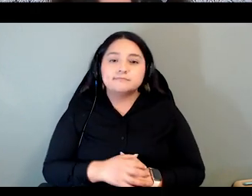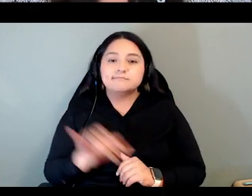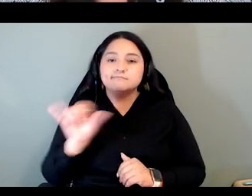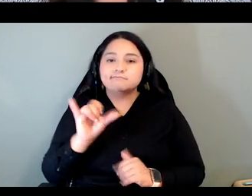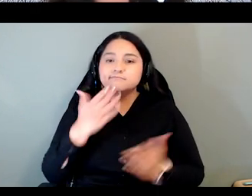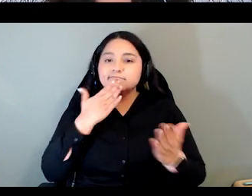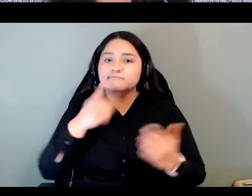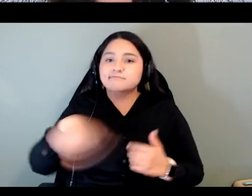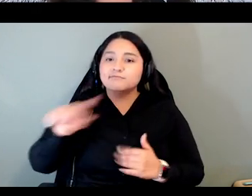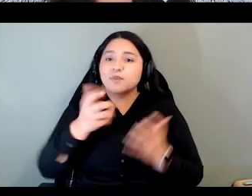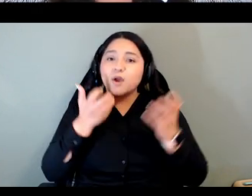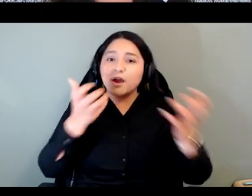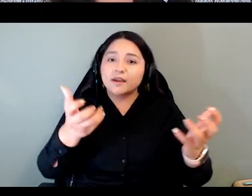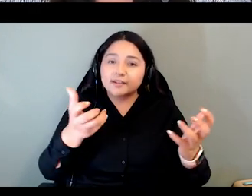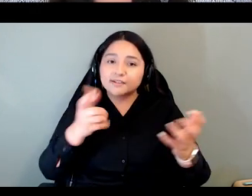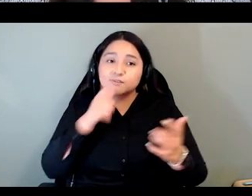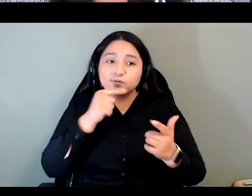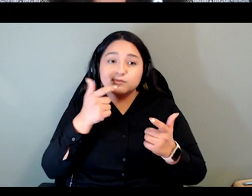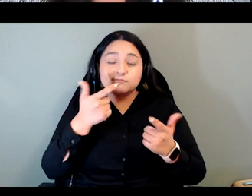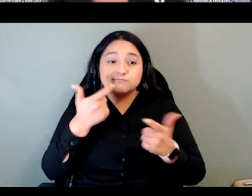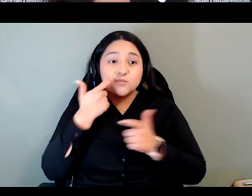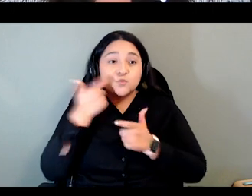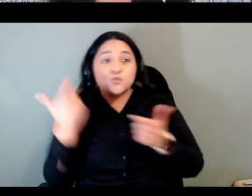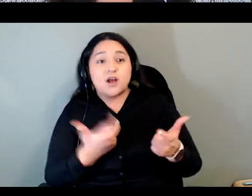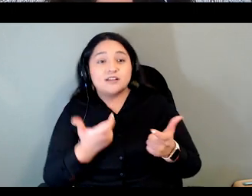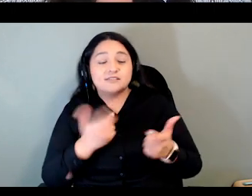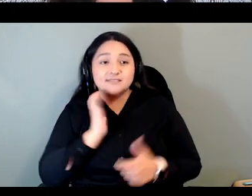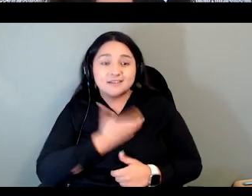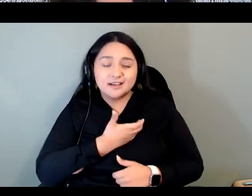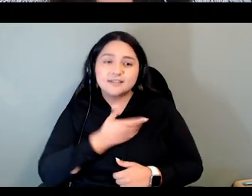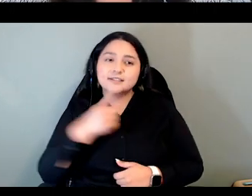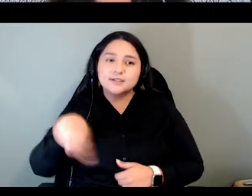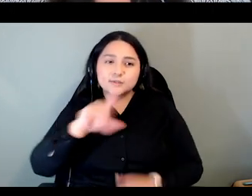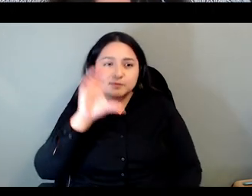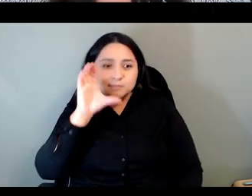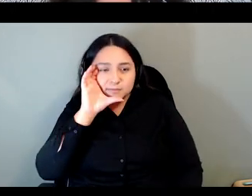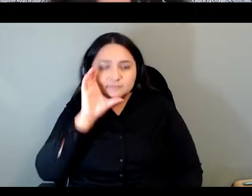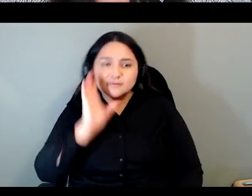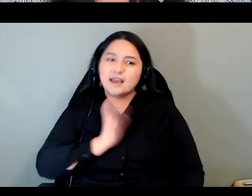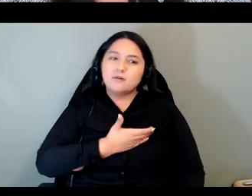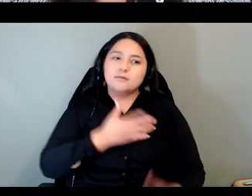the audience and hope that, in hearing about the important work our panelists are doing,